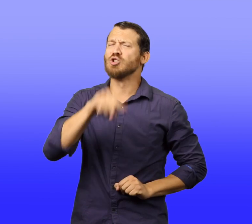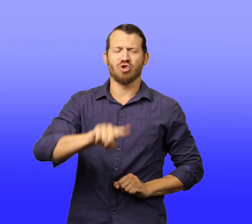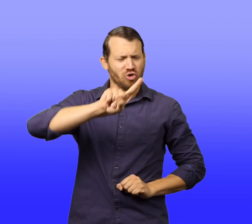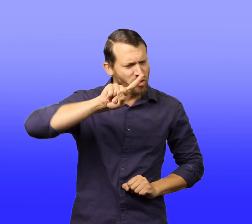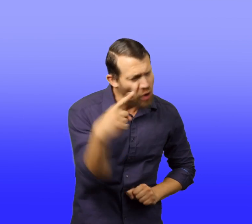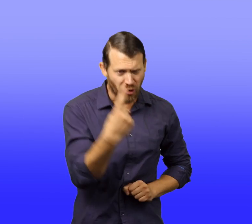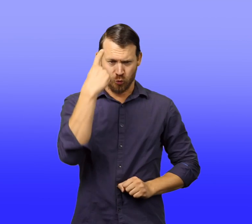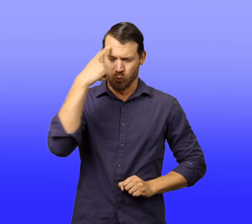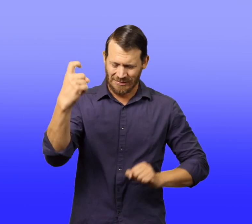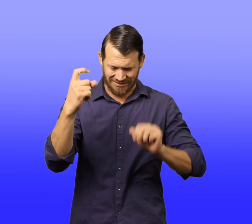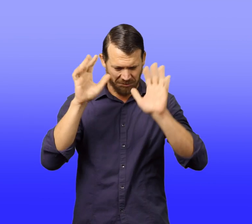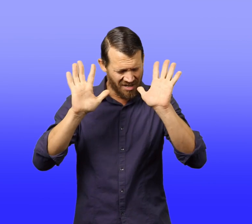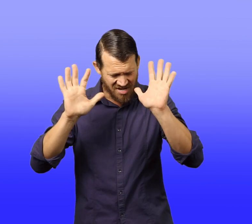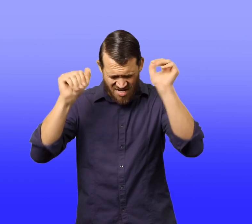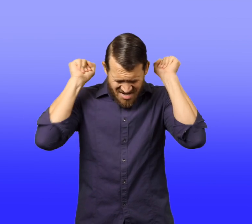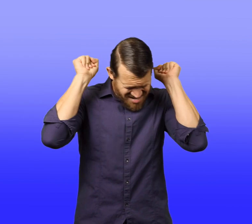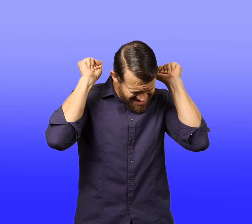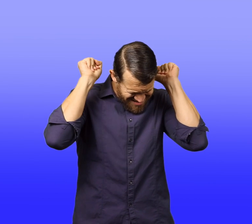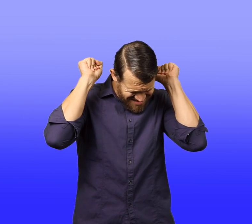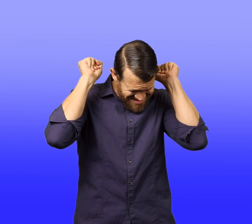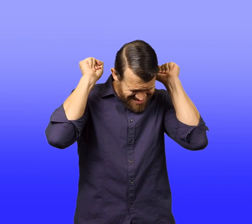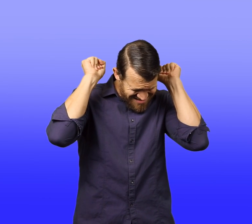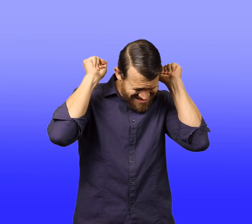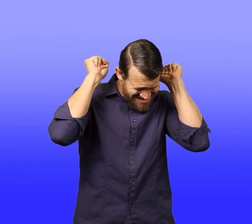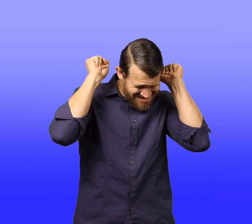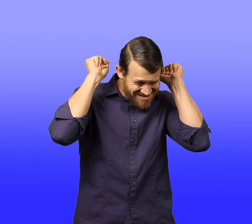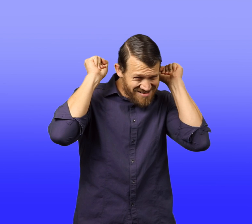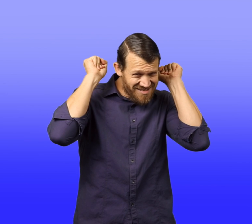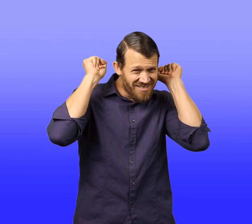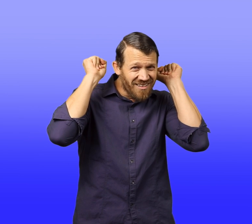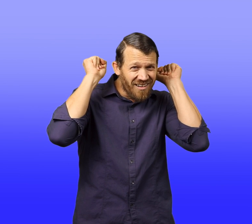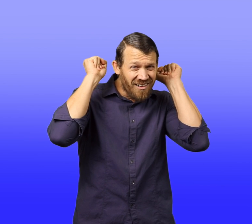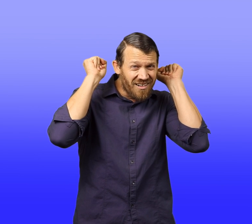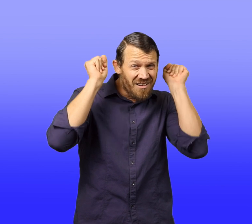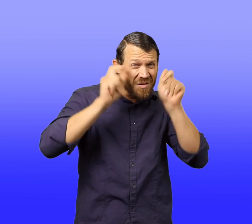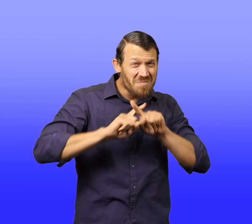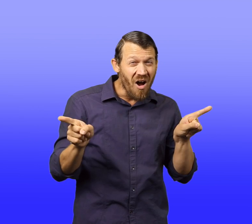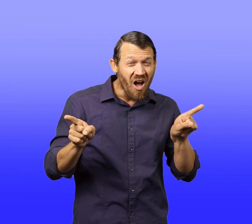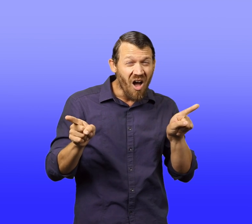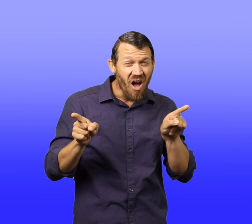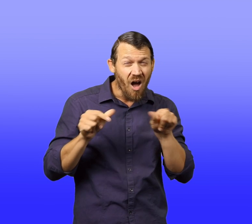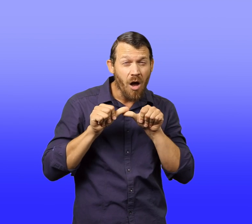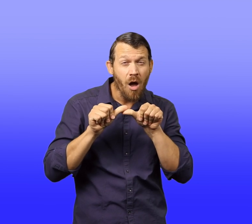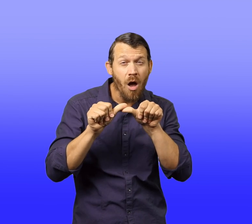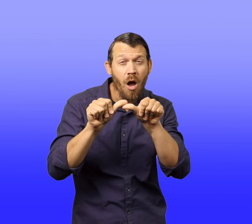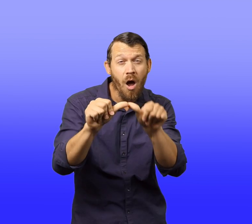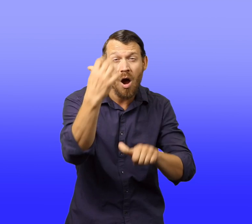Walter pulled the covers over his head. "This can't be the future," he thought. "I'm sure it's just a dream."